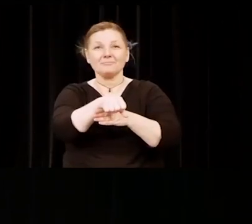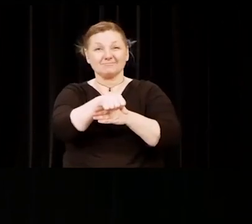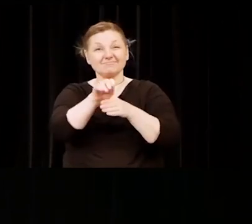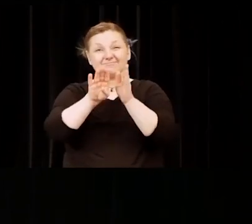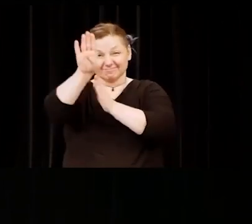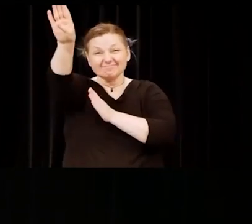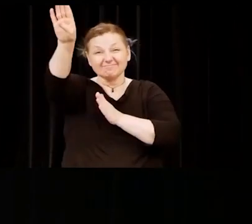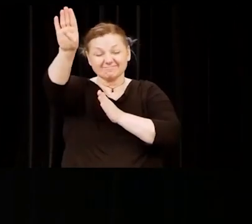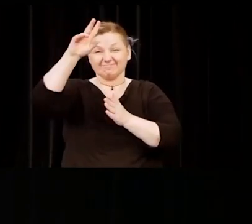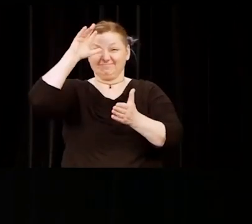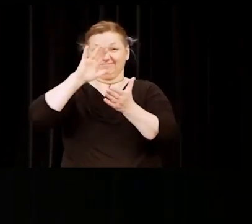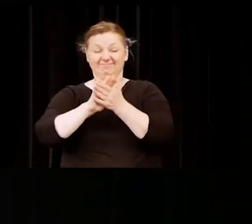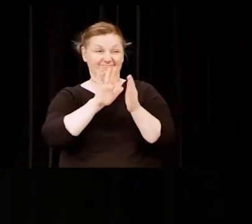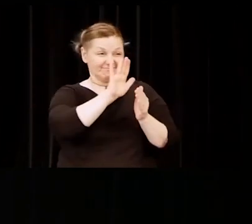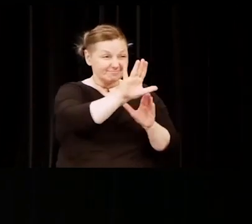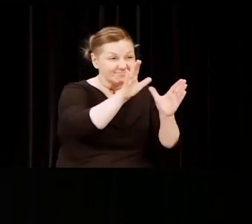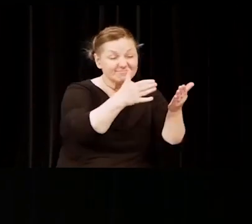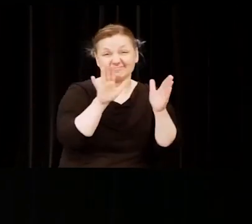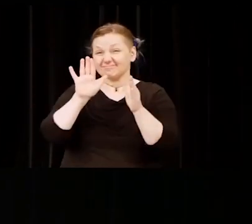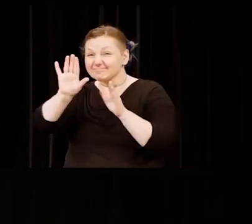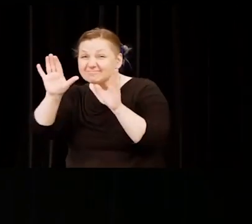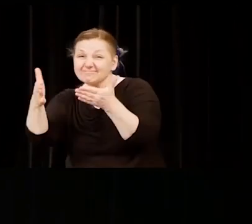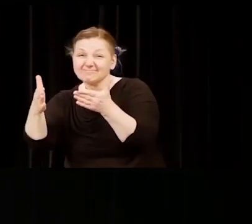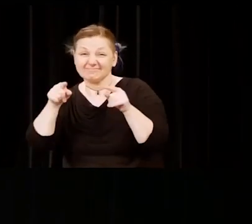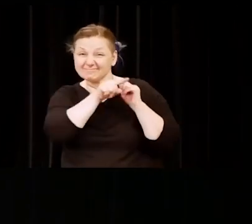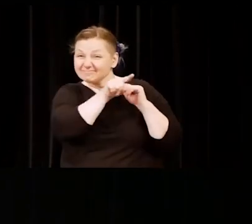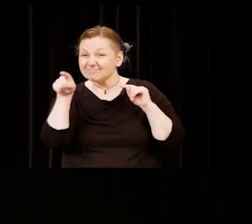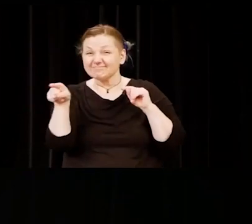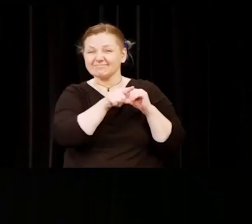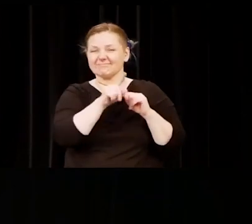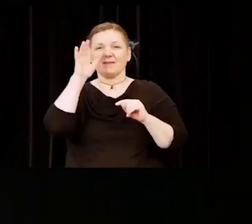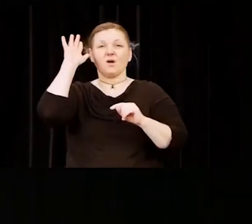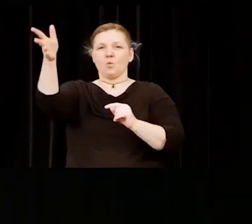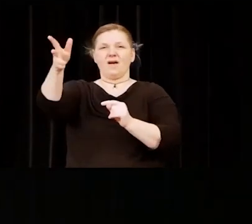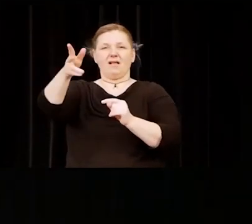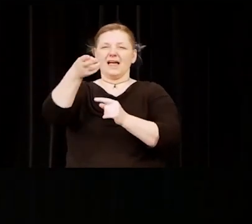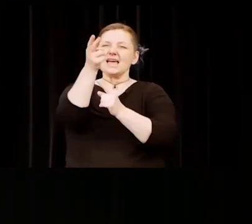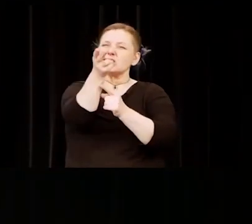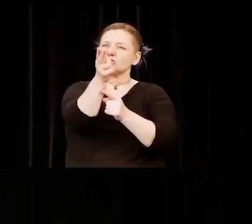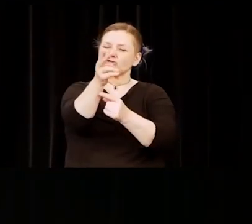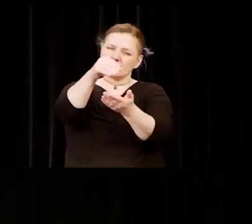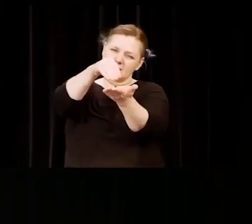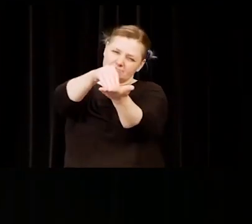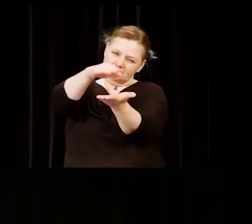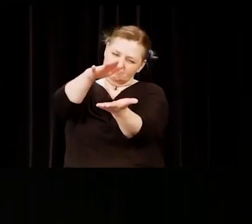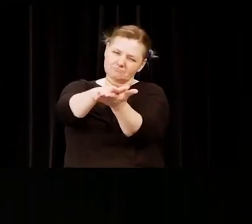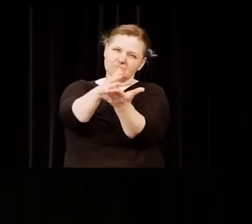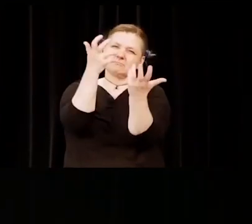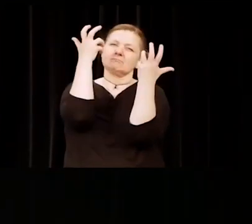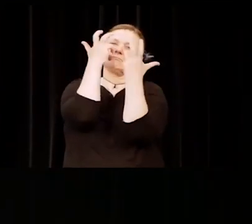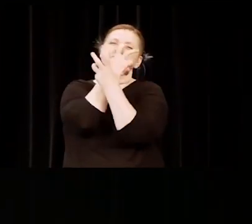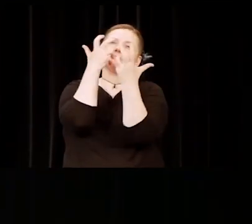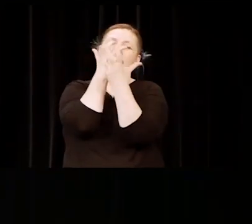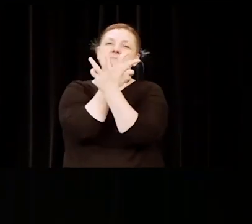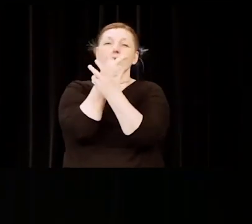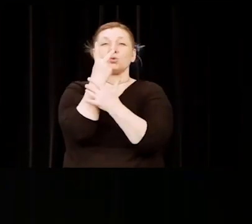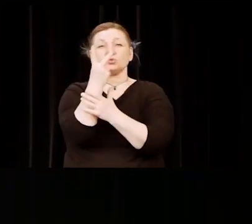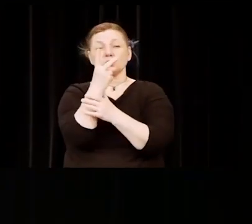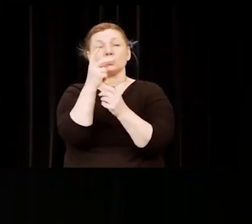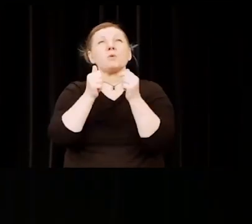the HCC classes of 2020 and 2021 will be recorded in history as two of the most extraordinary